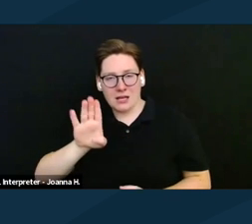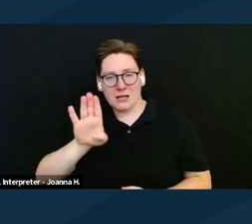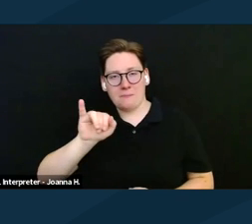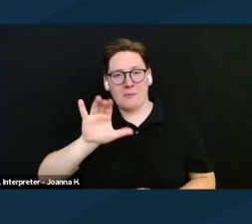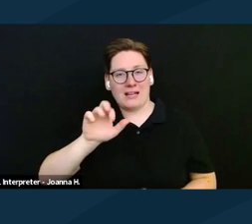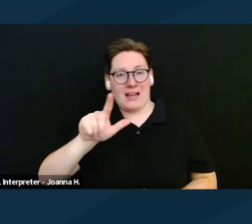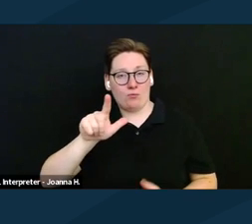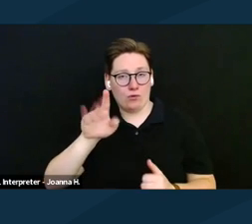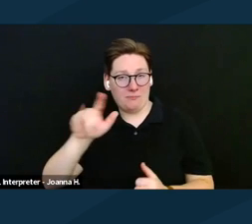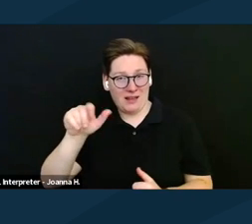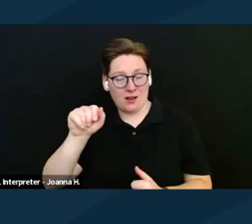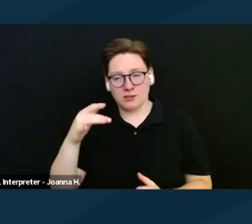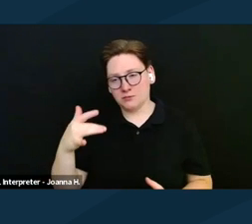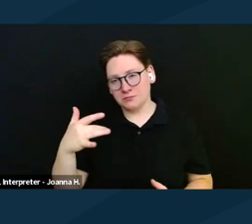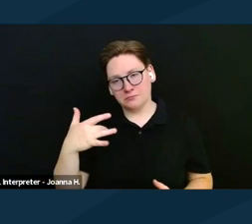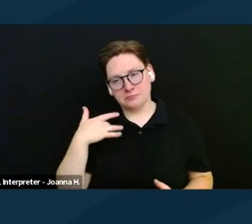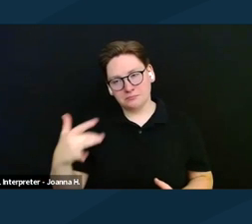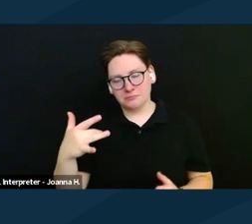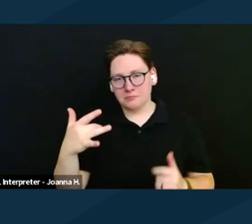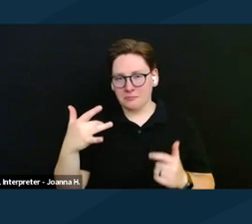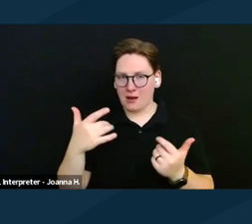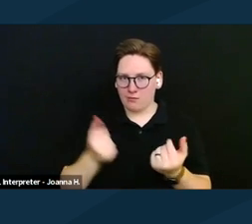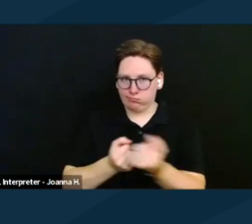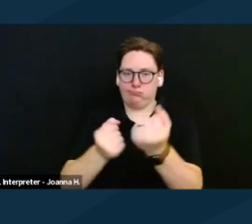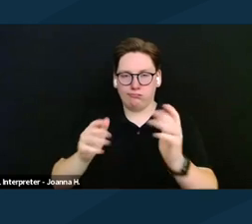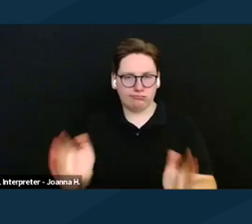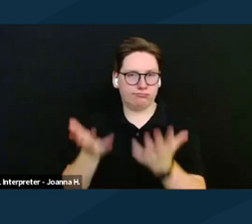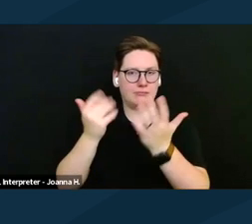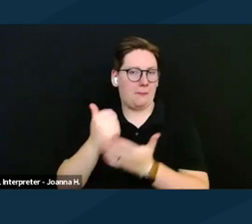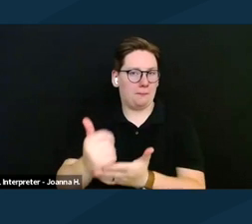I think that's usually a big help because it's one more way that we demonstrate